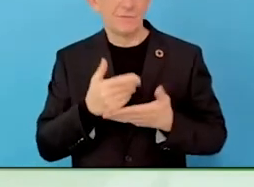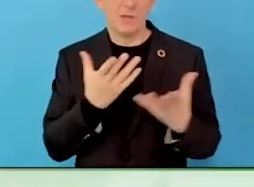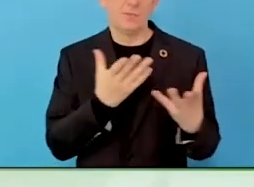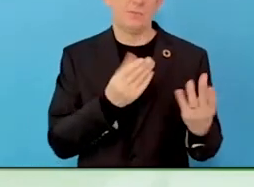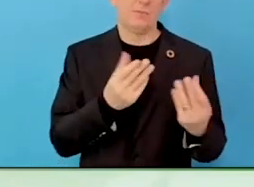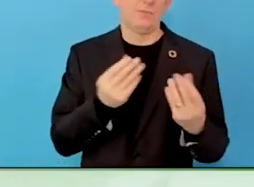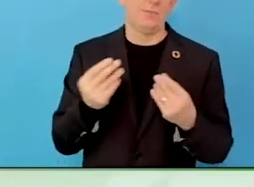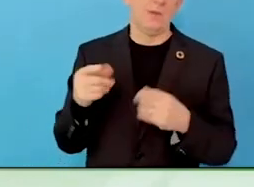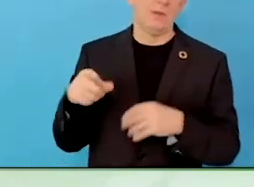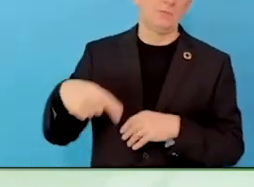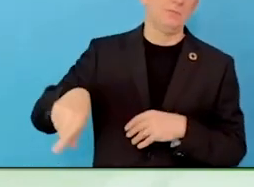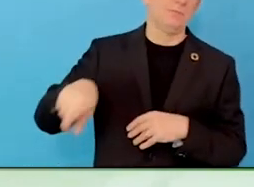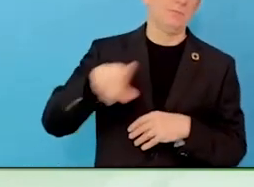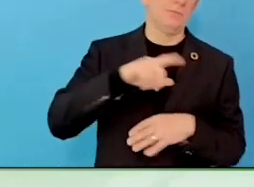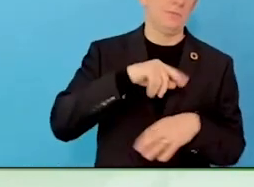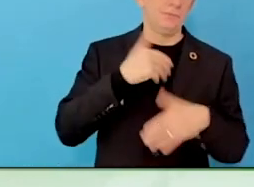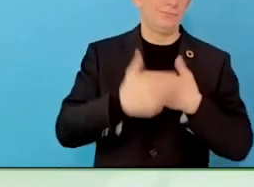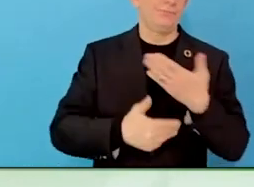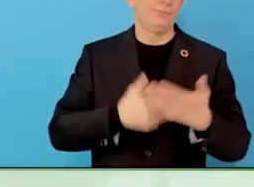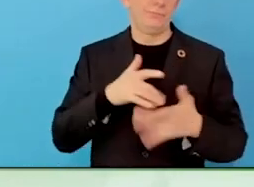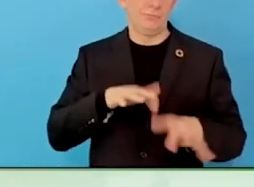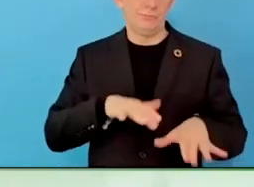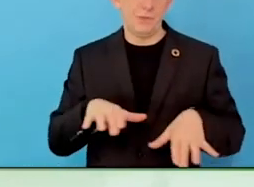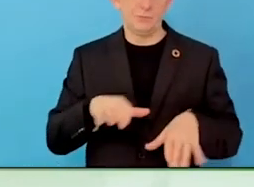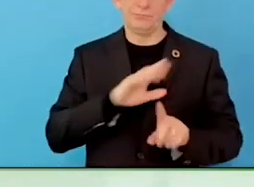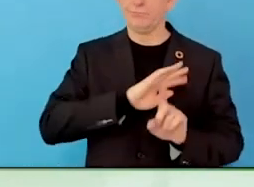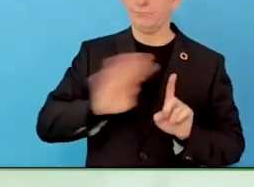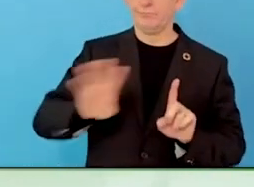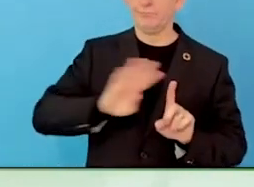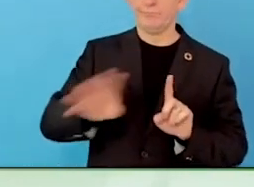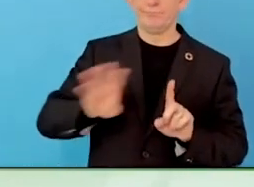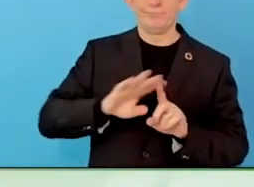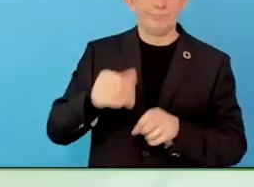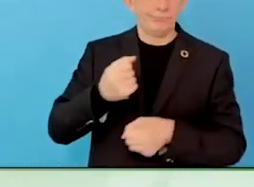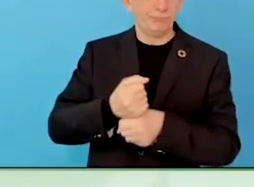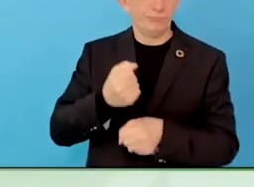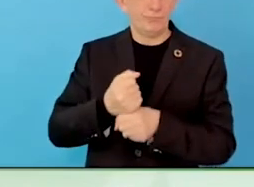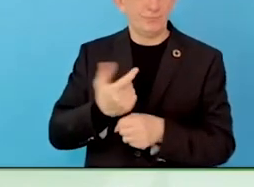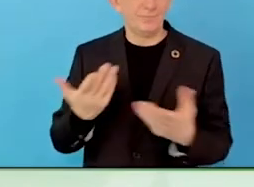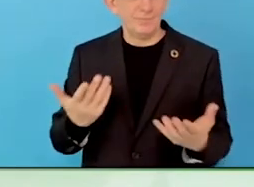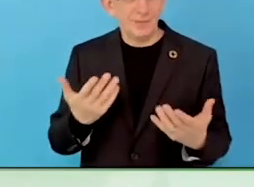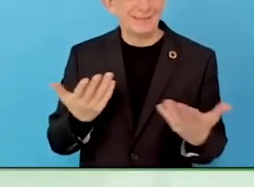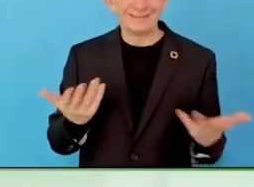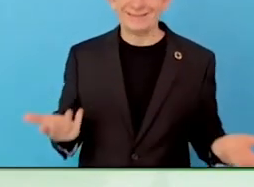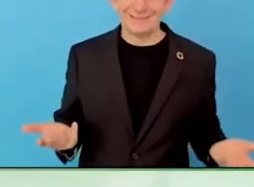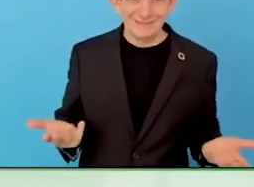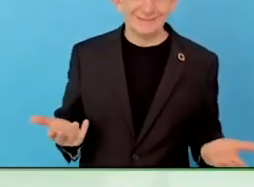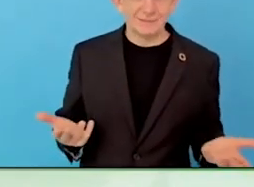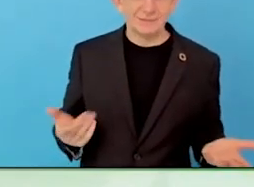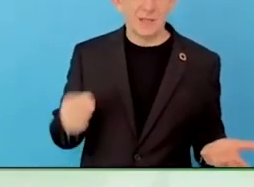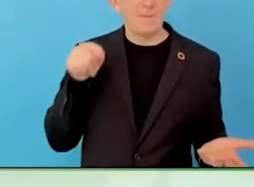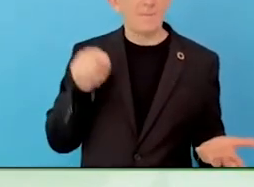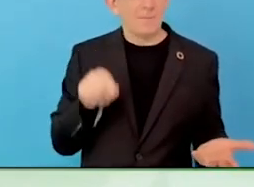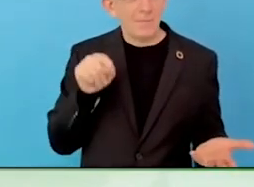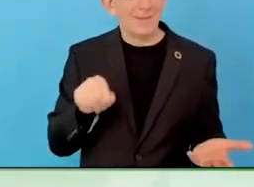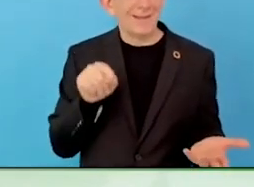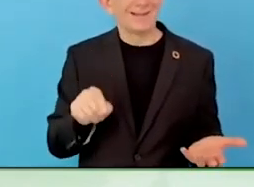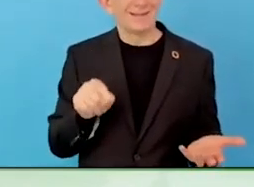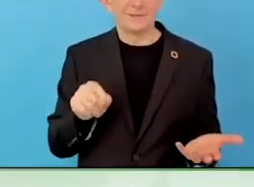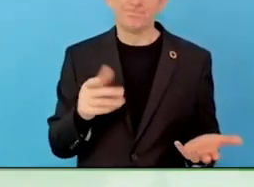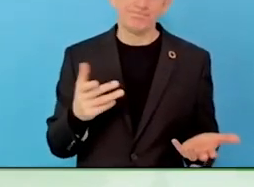together, they have a shared skills shortage and would reach out to the